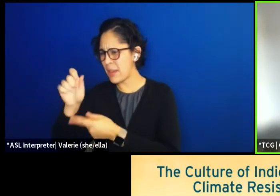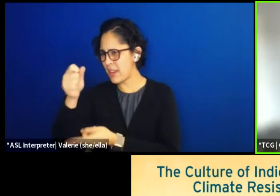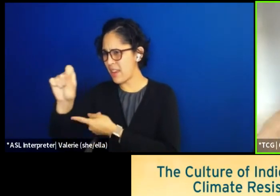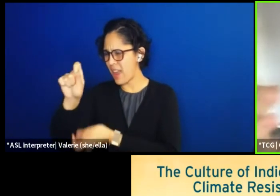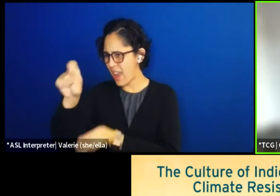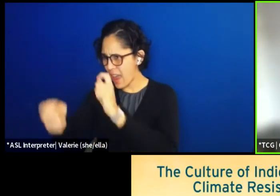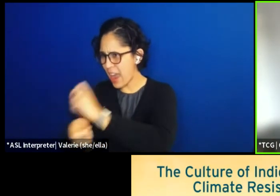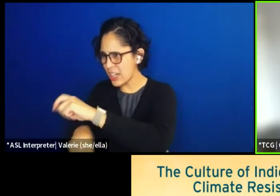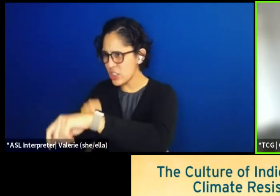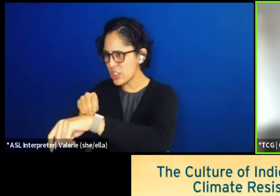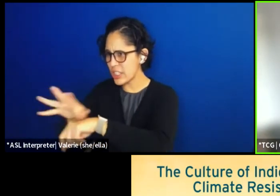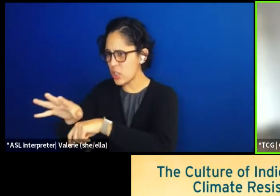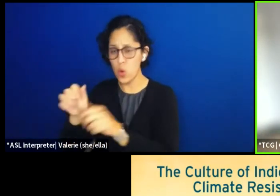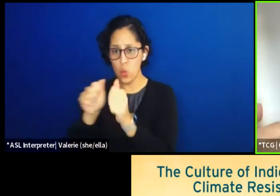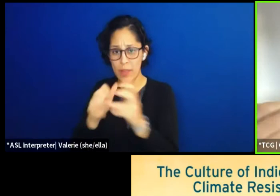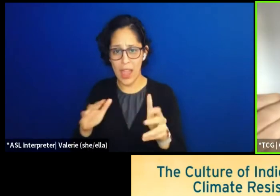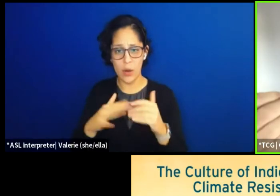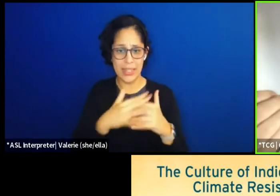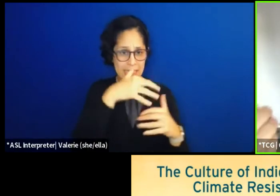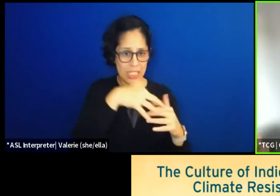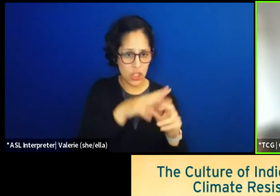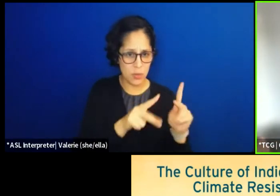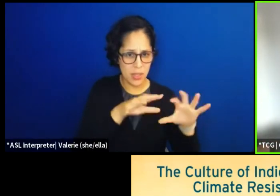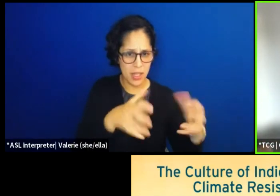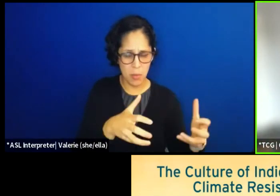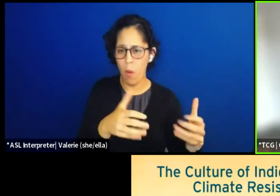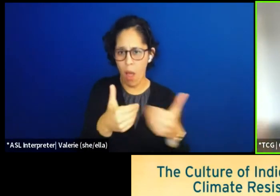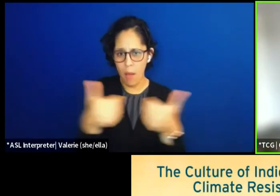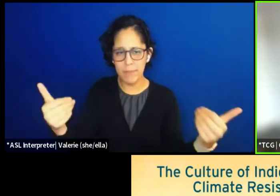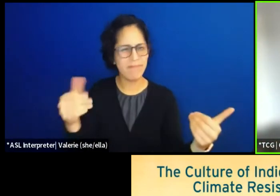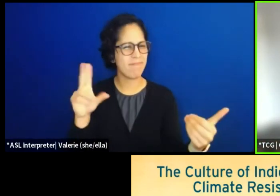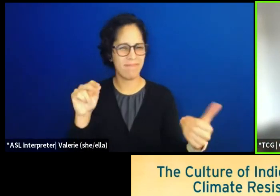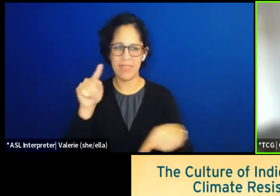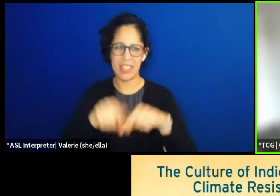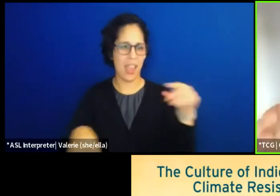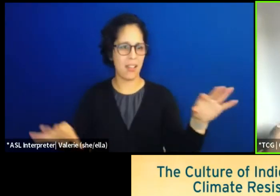In so many ways, the climate crisis began with colonization.